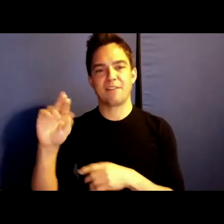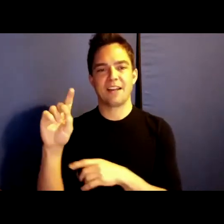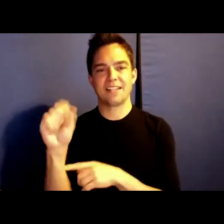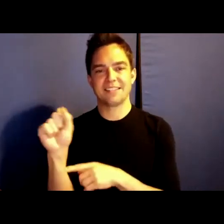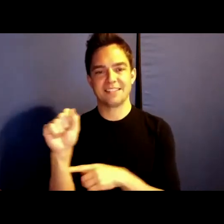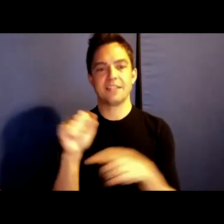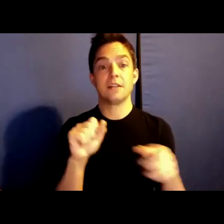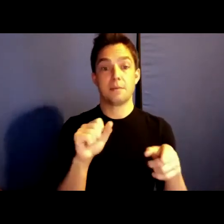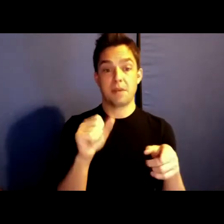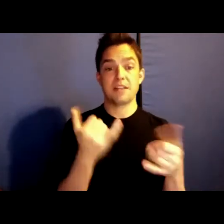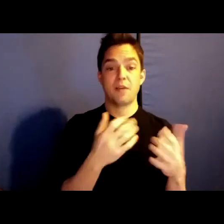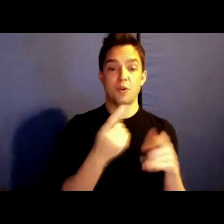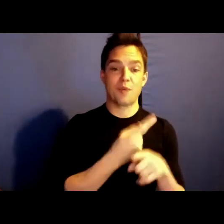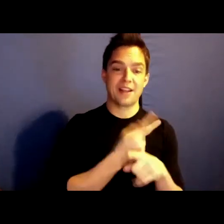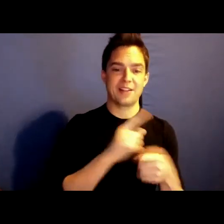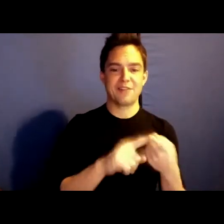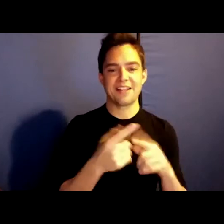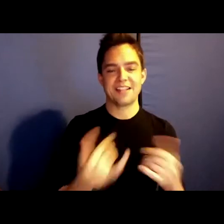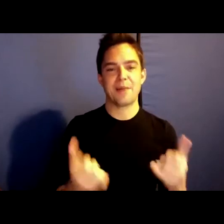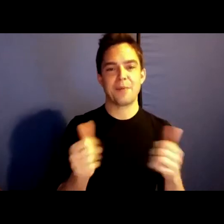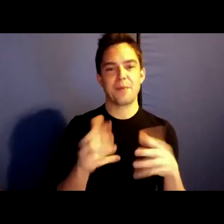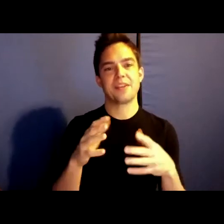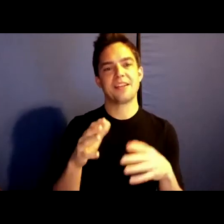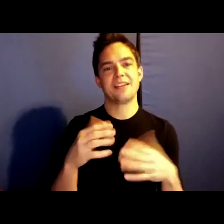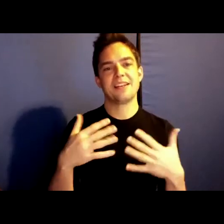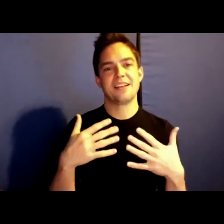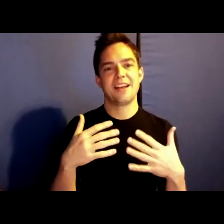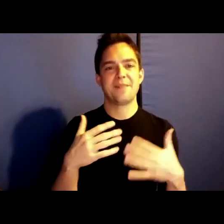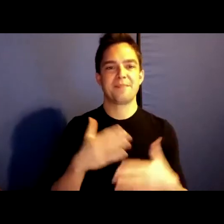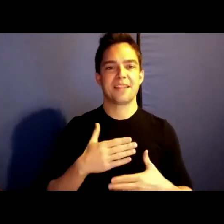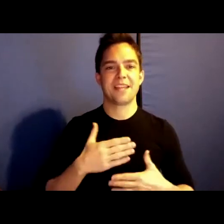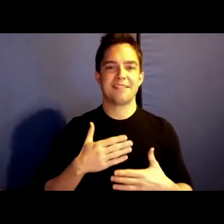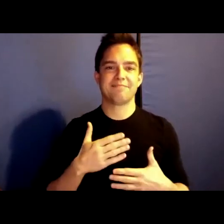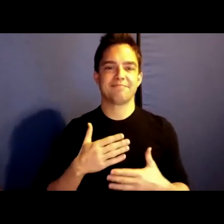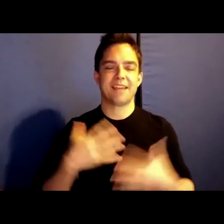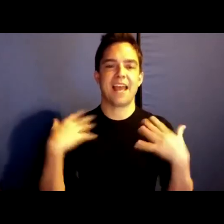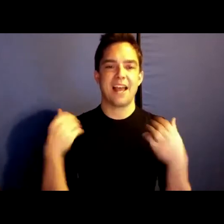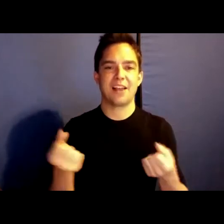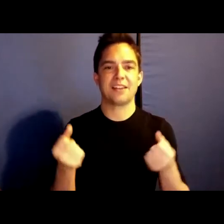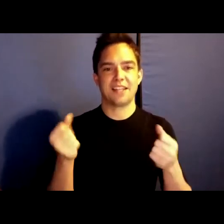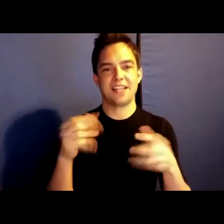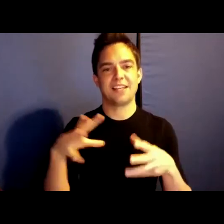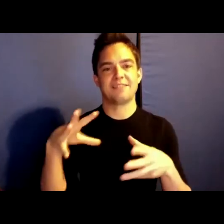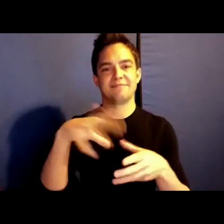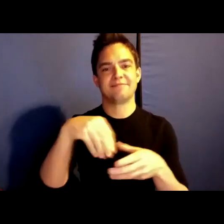of course with a healthy smattering of fandom. I will say, to, that it is so nourishing to